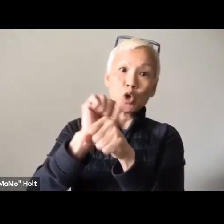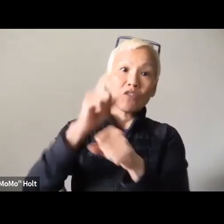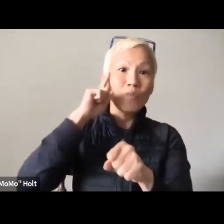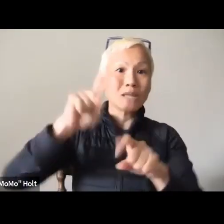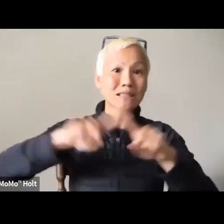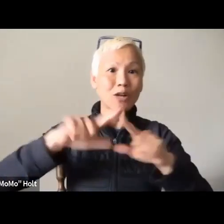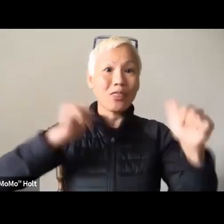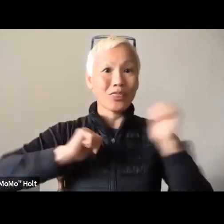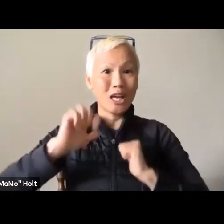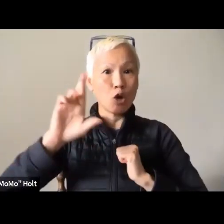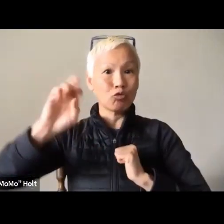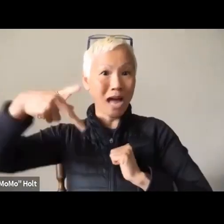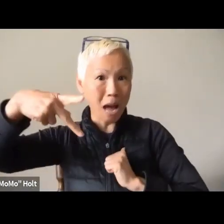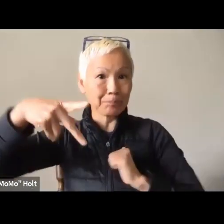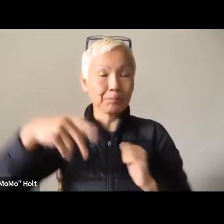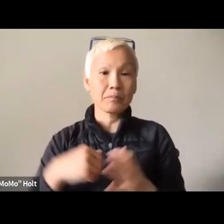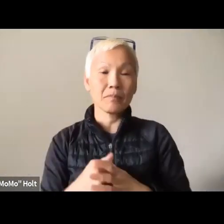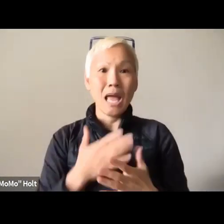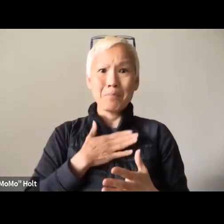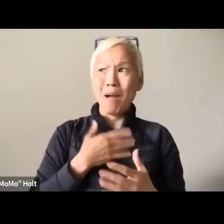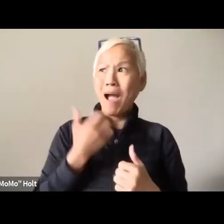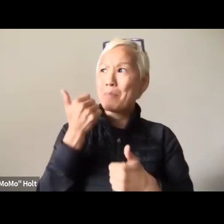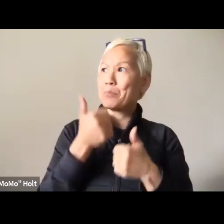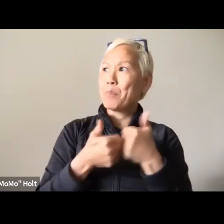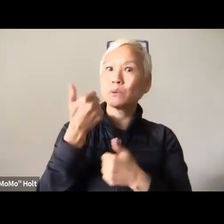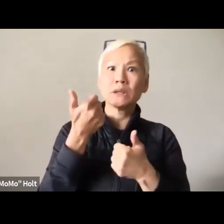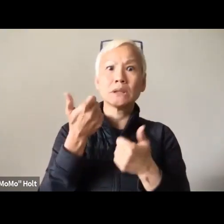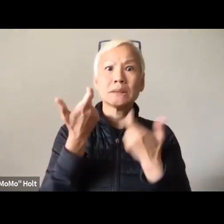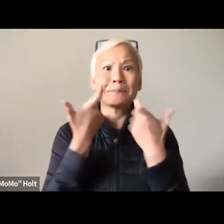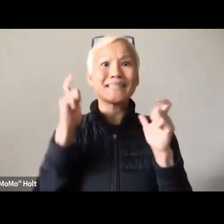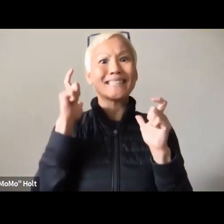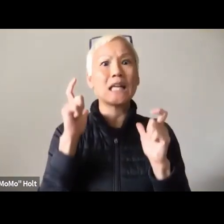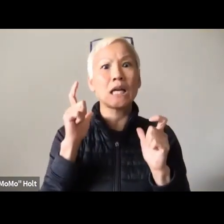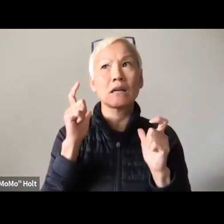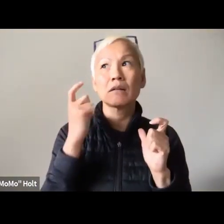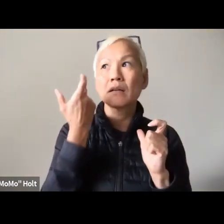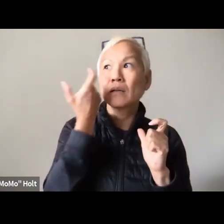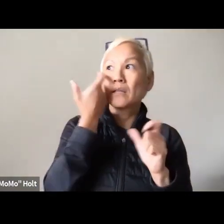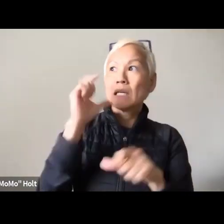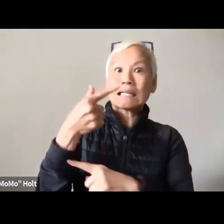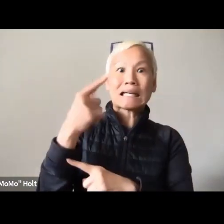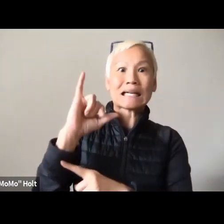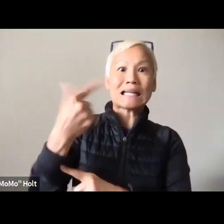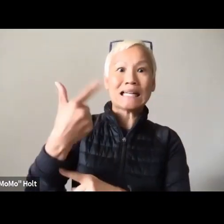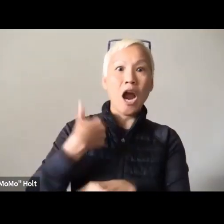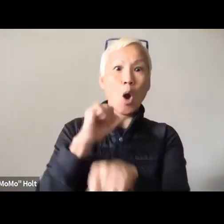And myself as an actor, I work for different theater repertory companies.